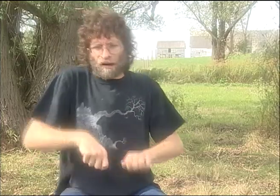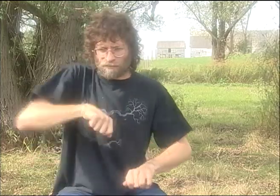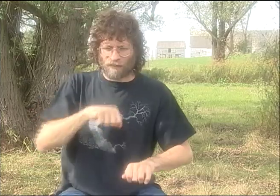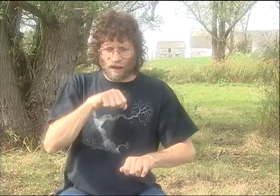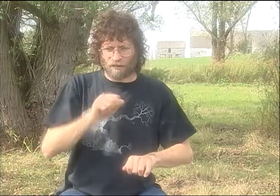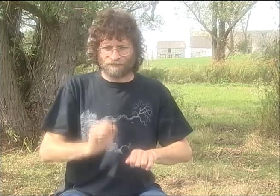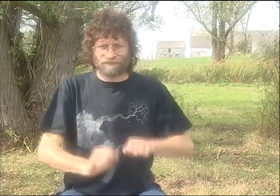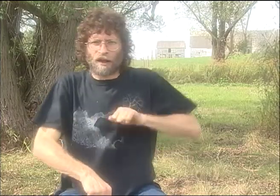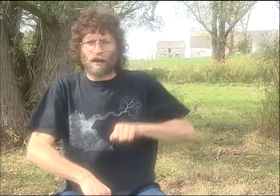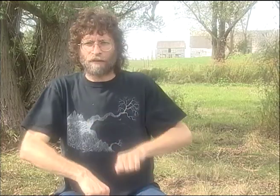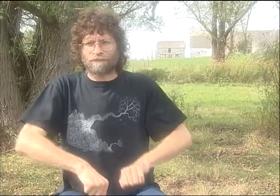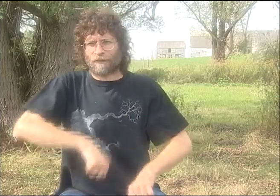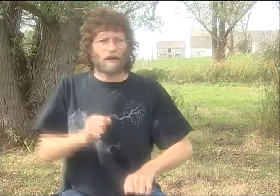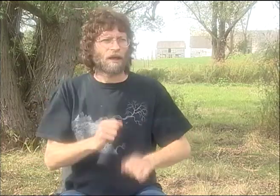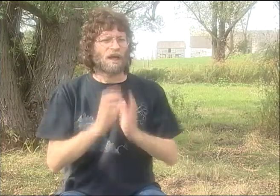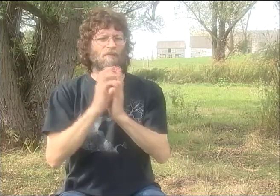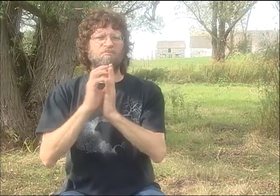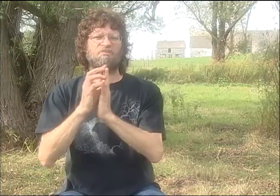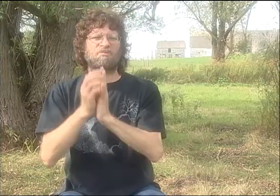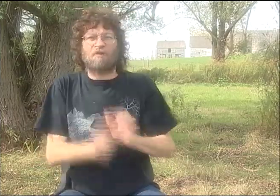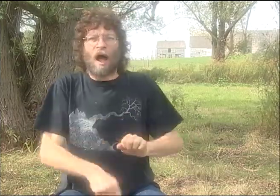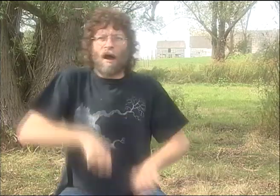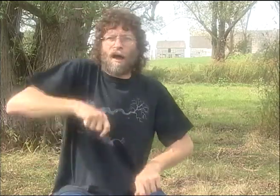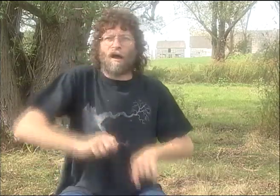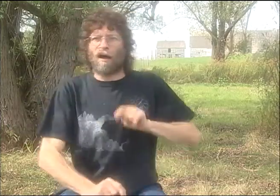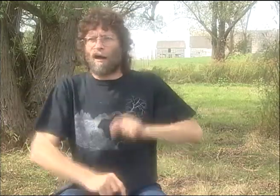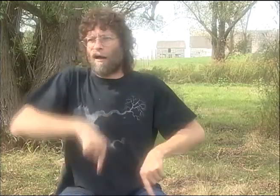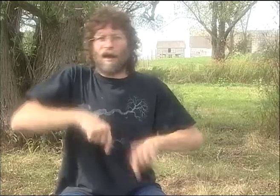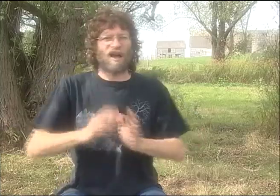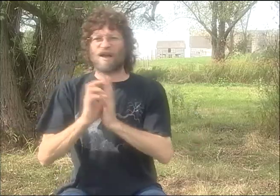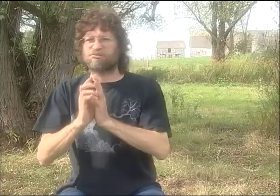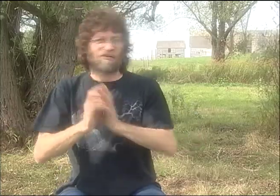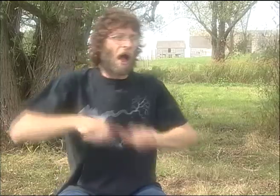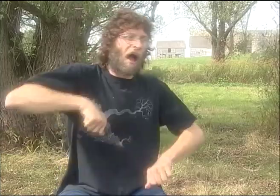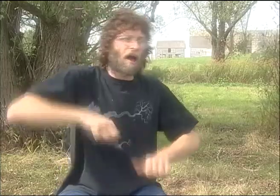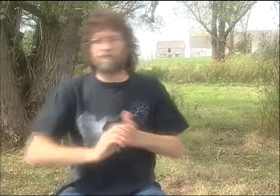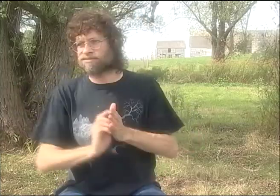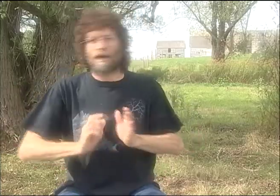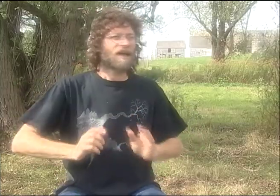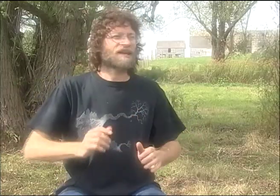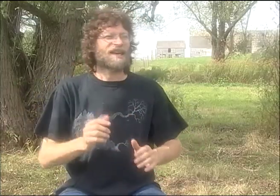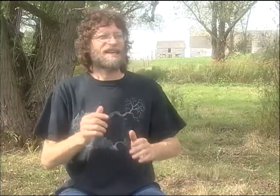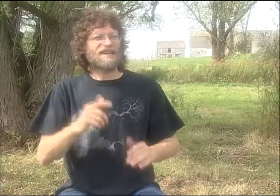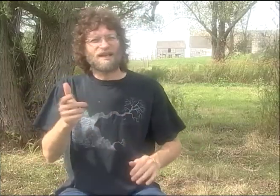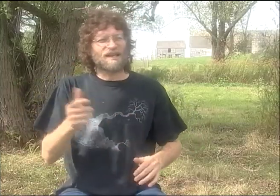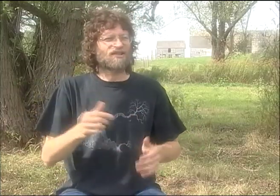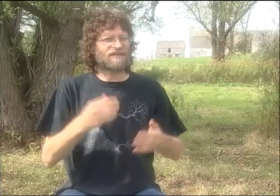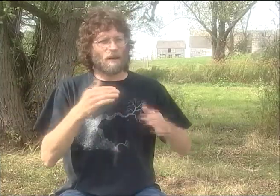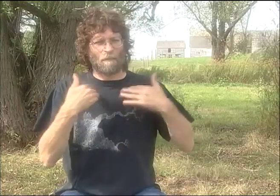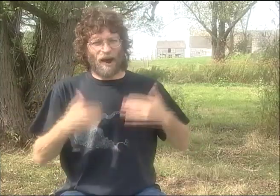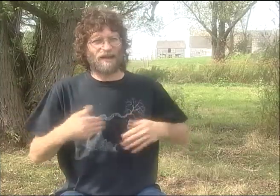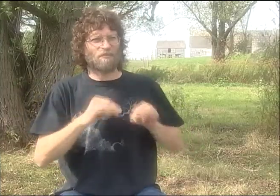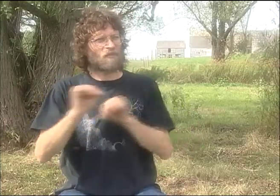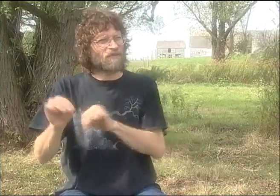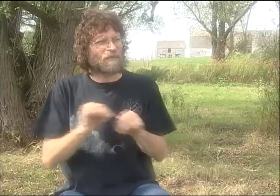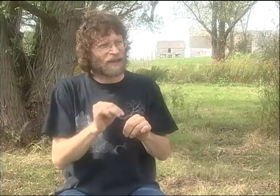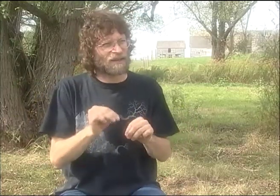SO AS THE TEMPERATURE, THE THERMOSTAT, GOES UP, THE SCENE GOES BACK AND FORTH FROM JUST THAT TEMPERATURE GAUGE BEING RAISED--